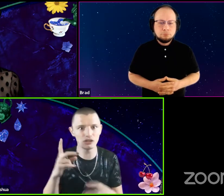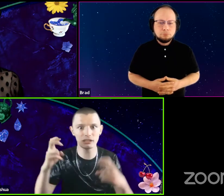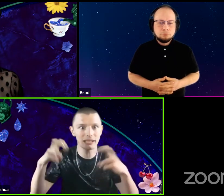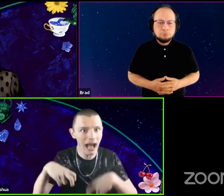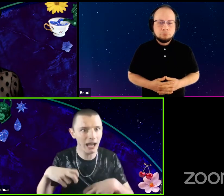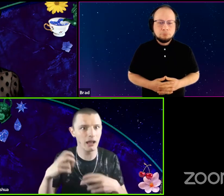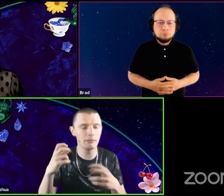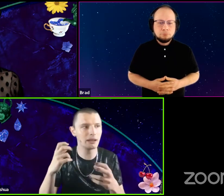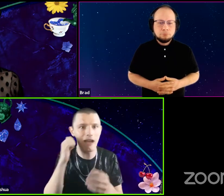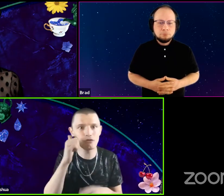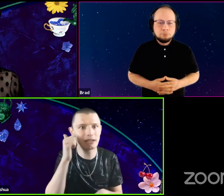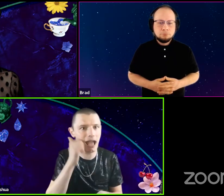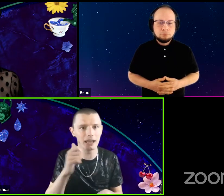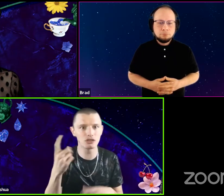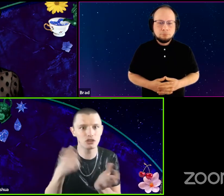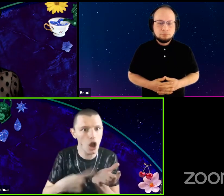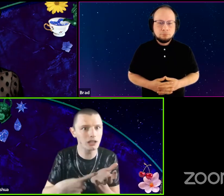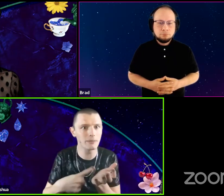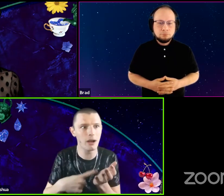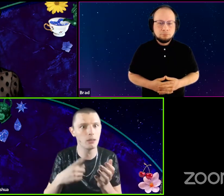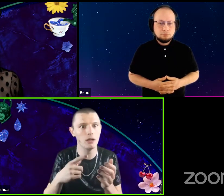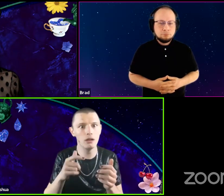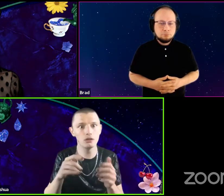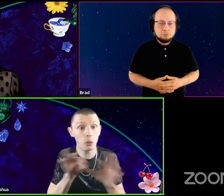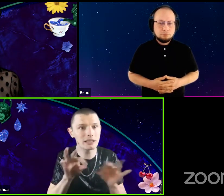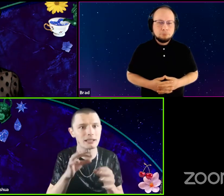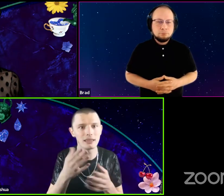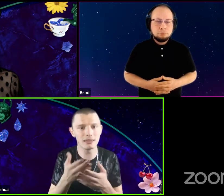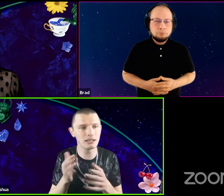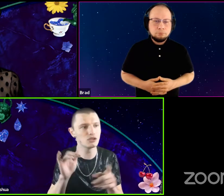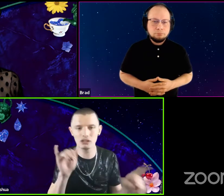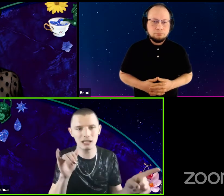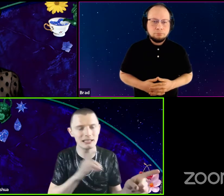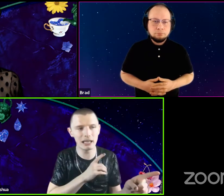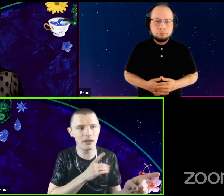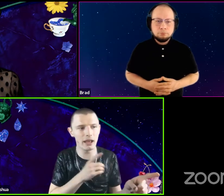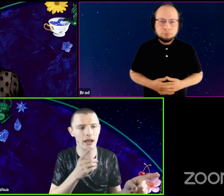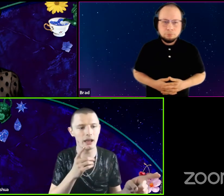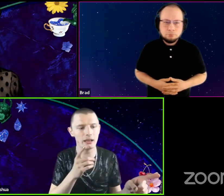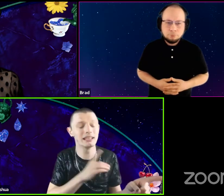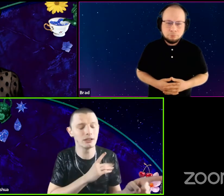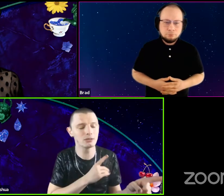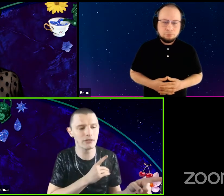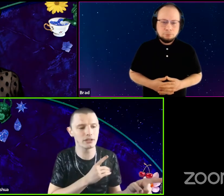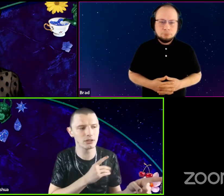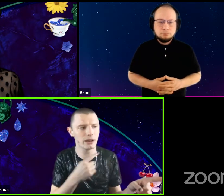and E.J. and I just sat, I mean every day and just talked about choices and things just like David, Daniel, Stewart.